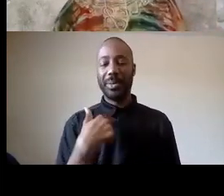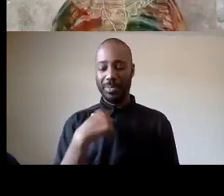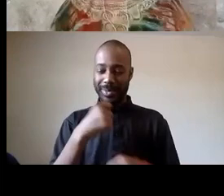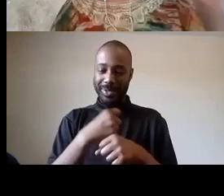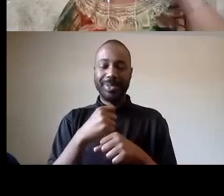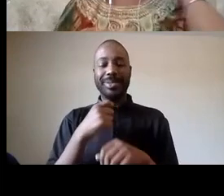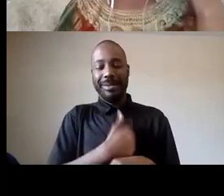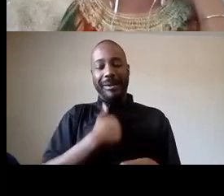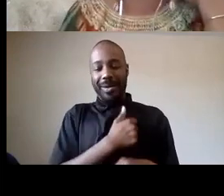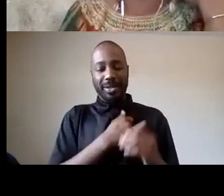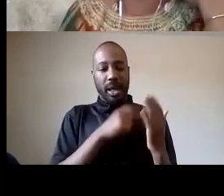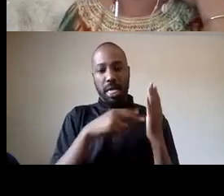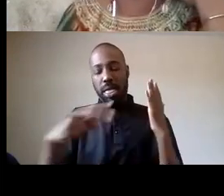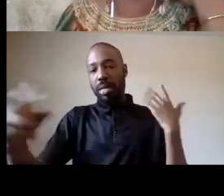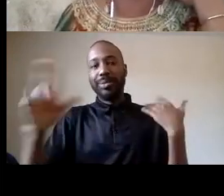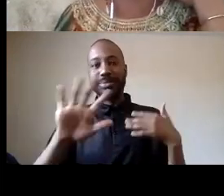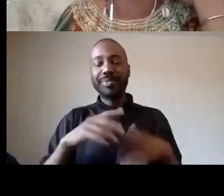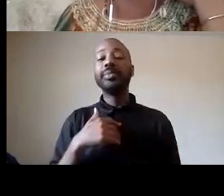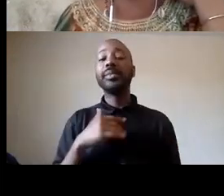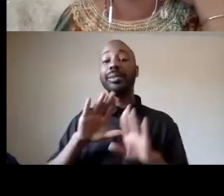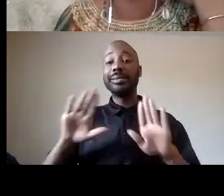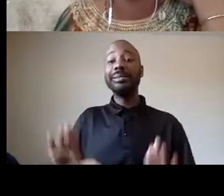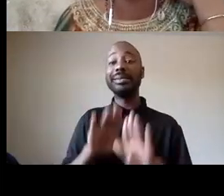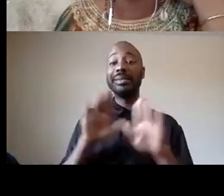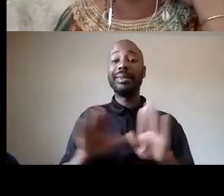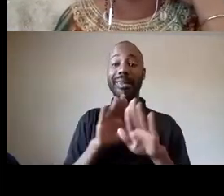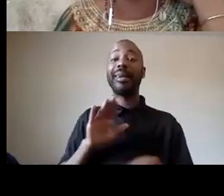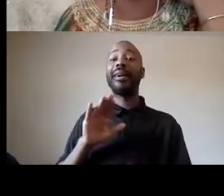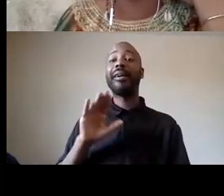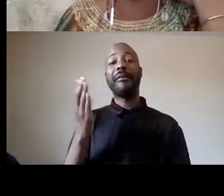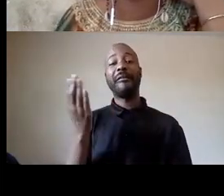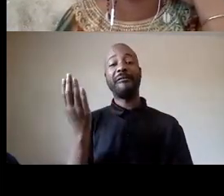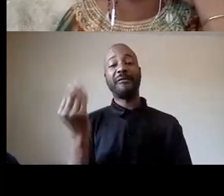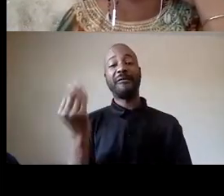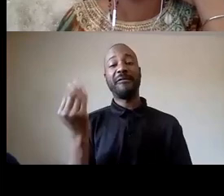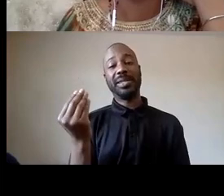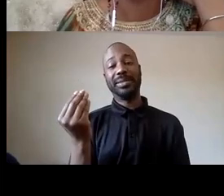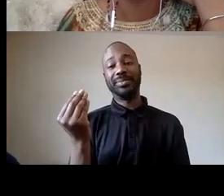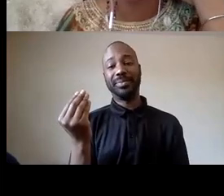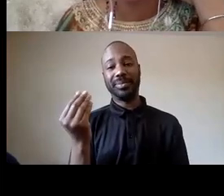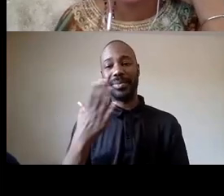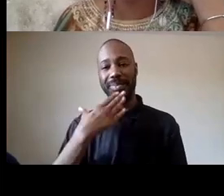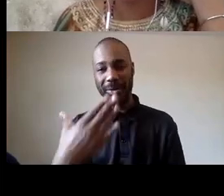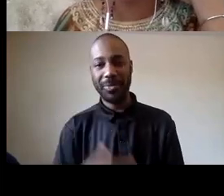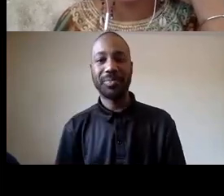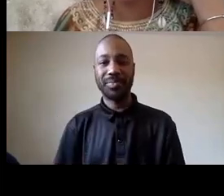so it is sunday the 14th thank you for seeing that alba is there a place on the